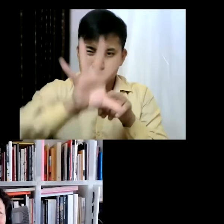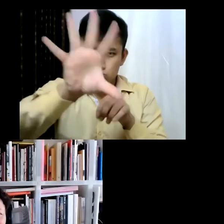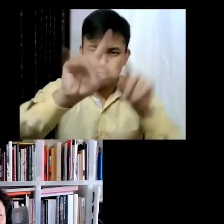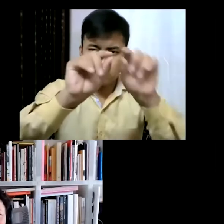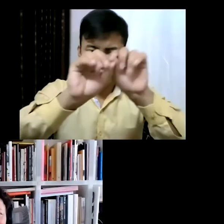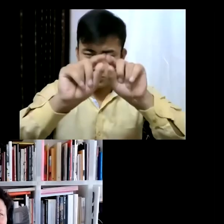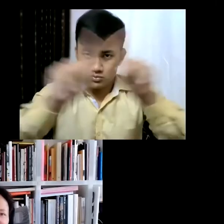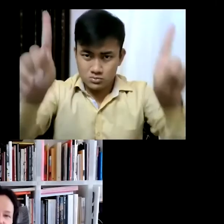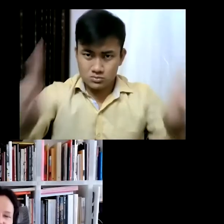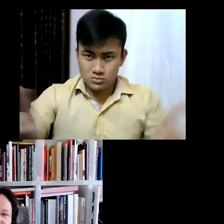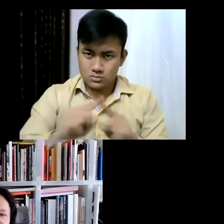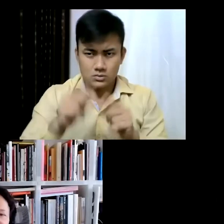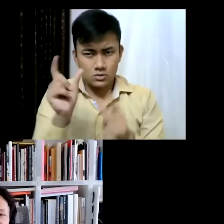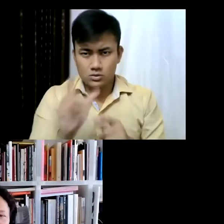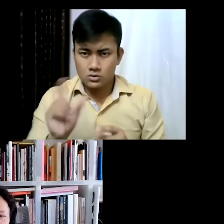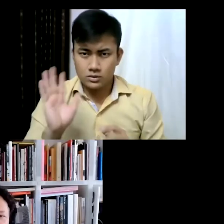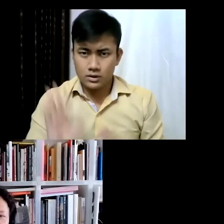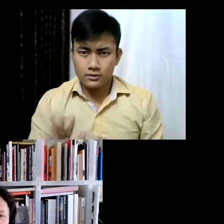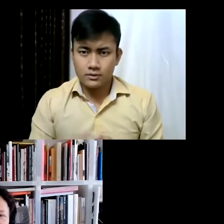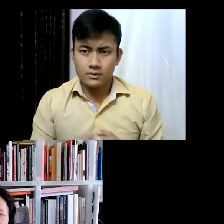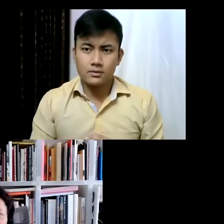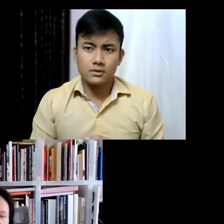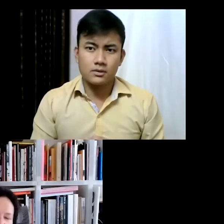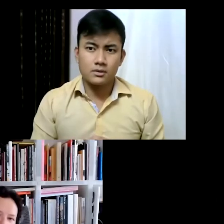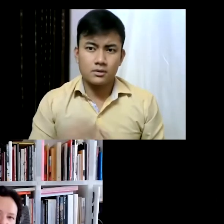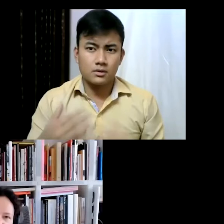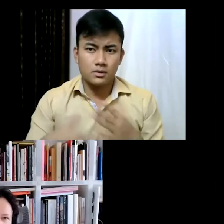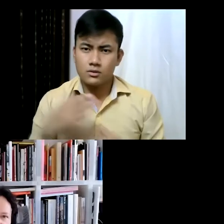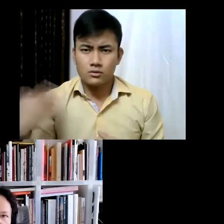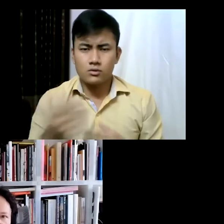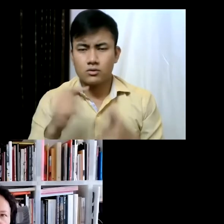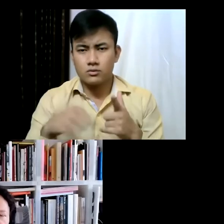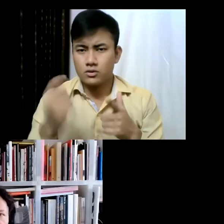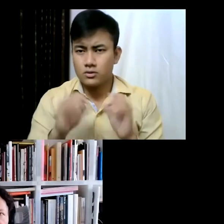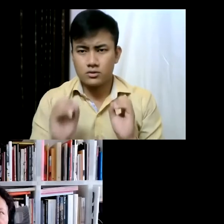do it also during the day, but a while ago when we started, it's just a traditional projector...